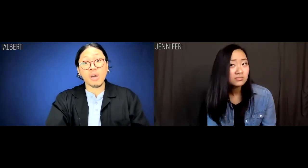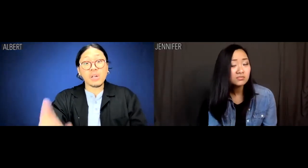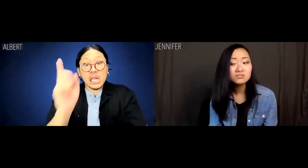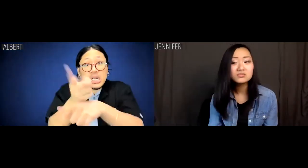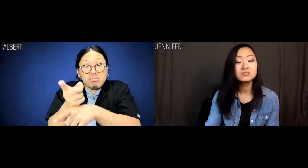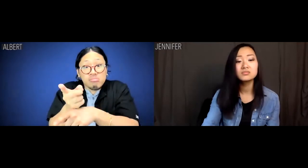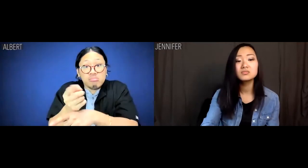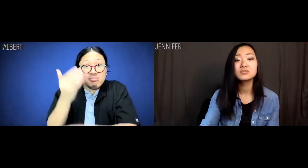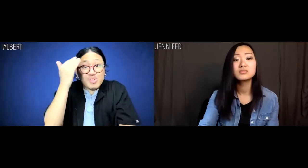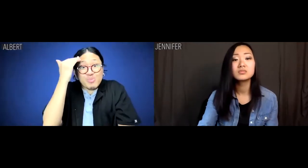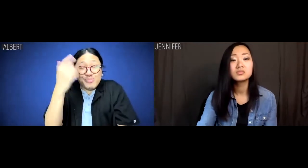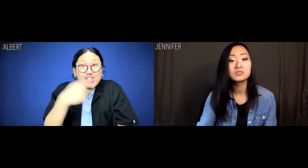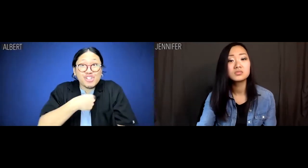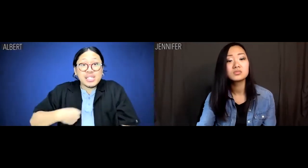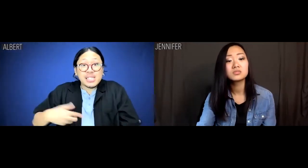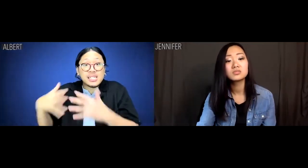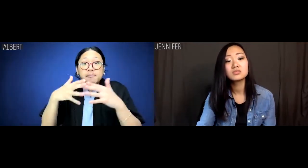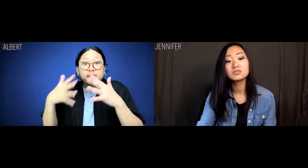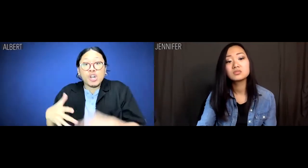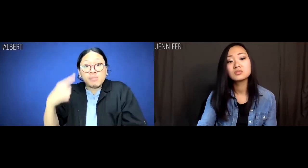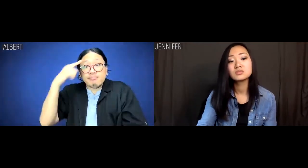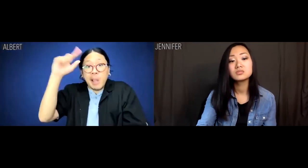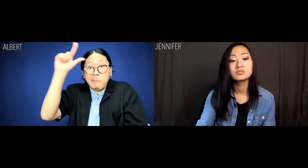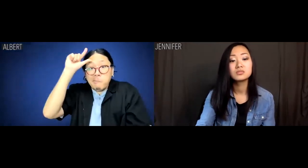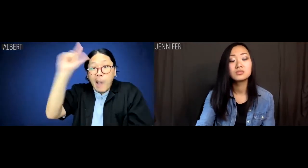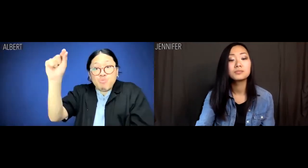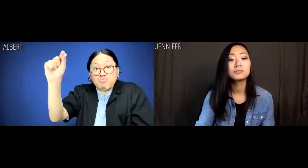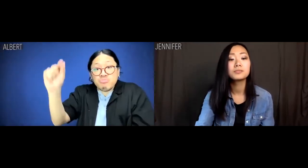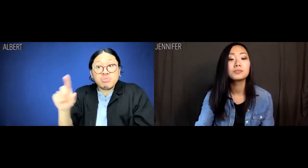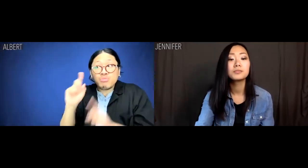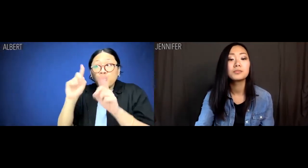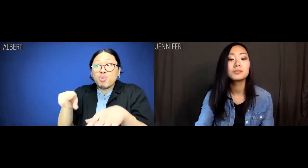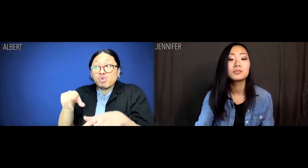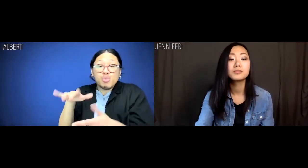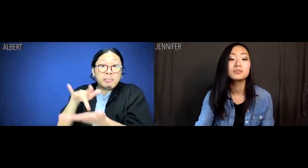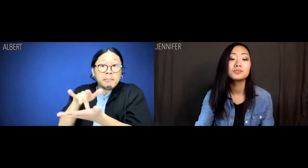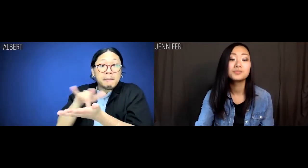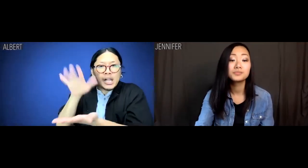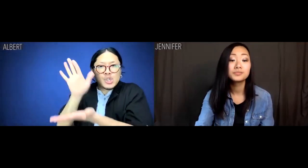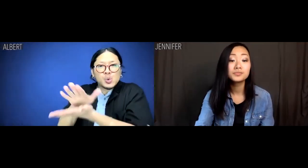Albert: Right. The Chinese-American Ivy Leaguer who went into medicine?